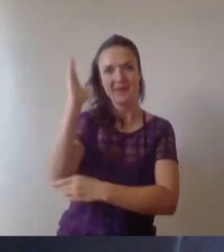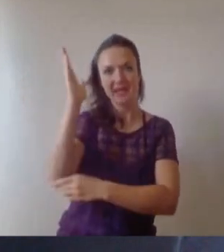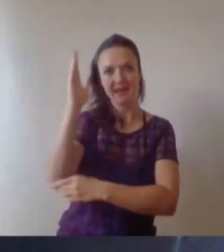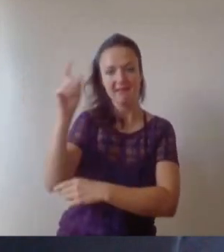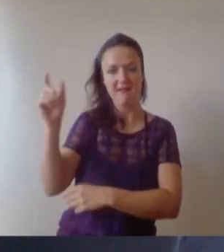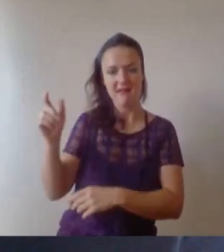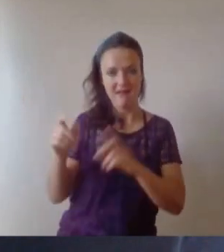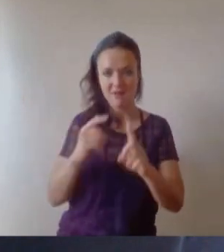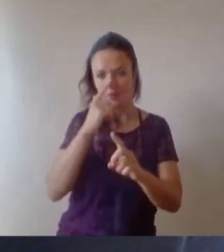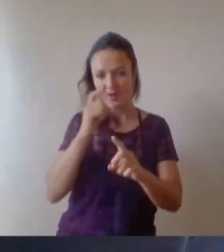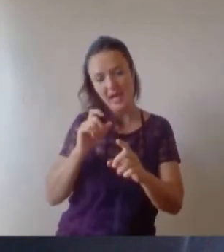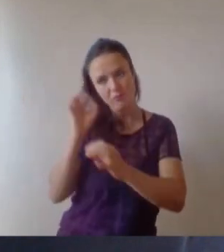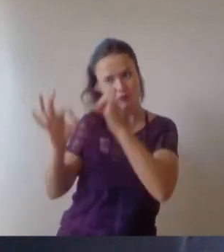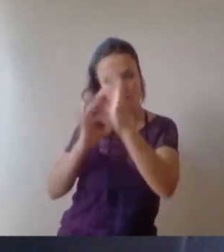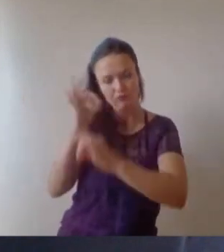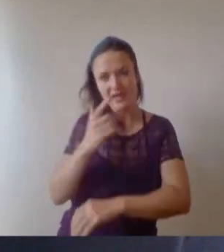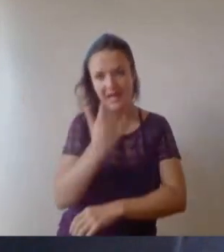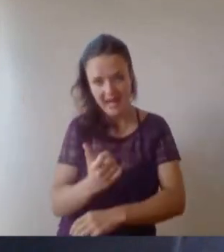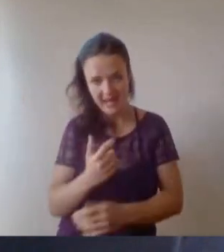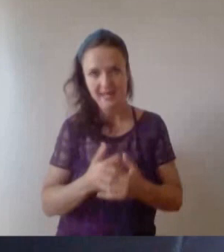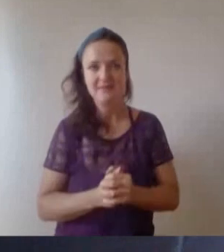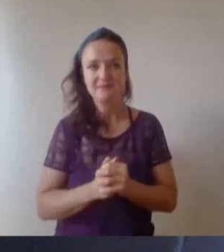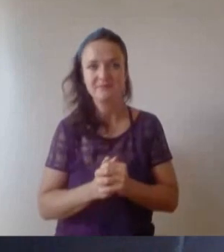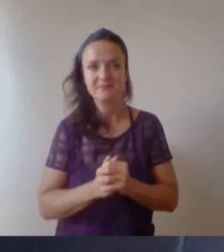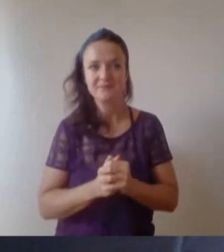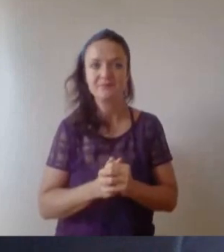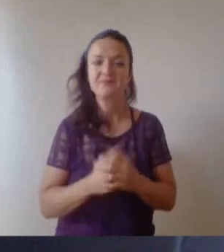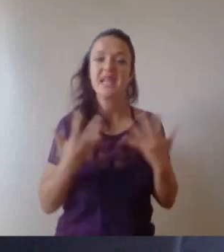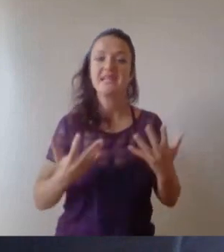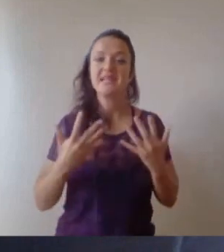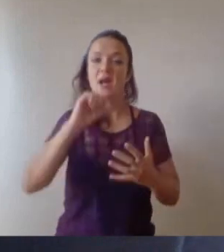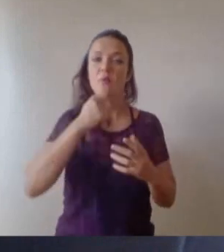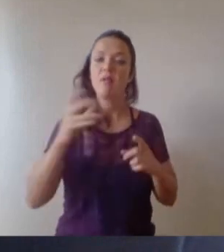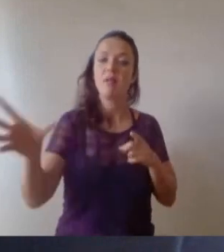and take part and if you do want to use any social media during the event